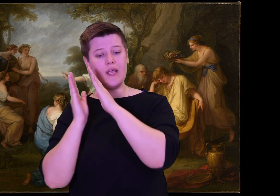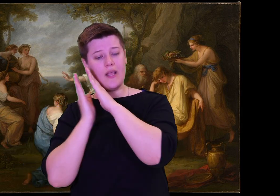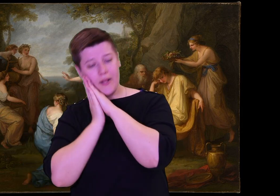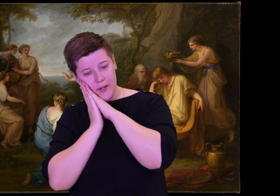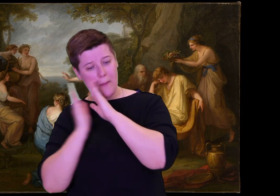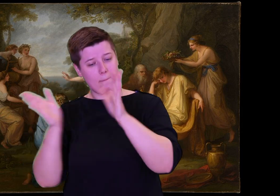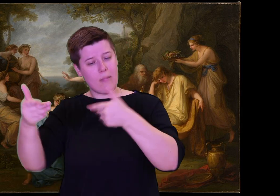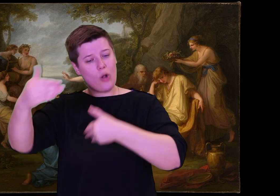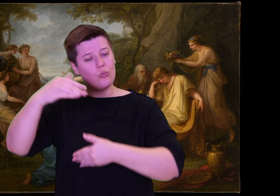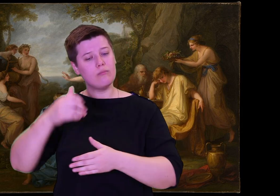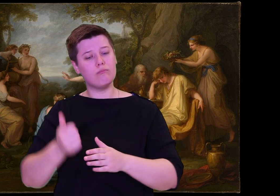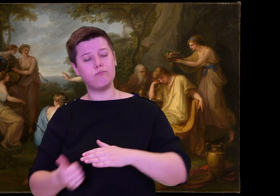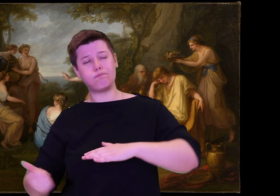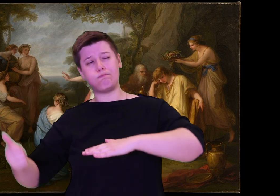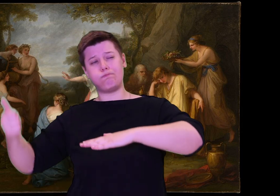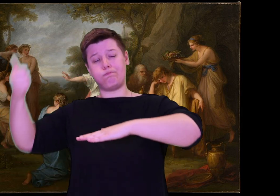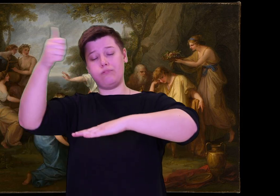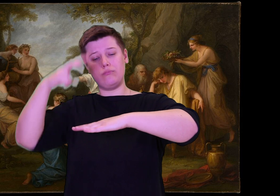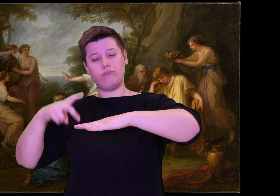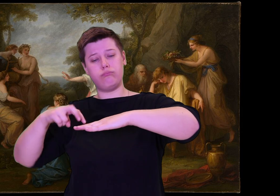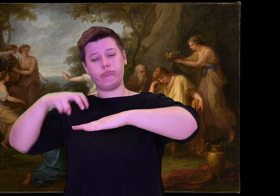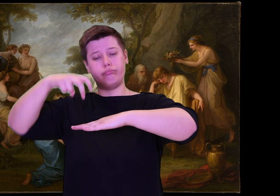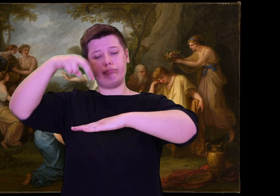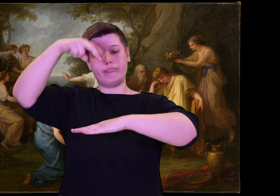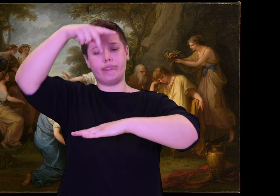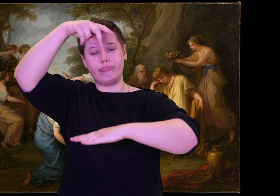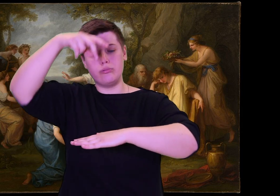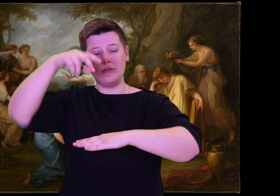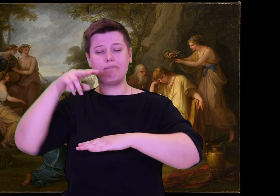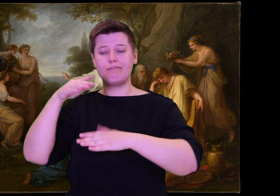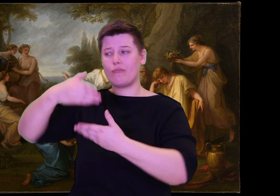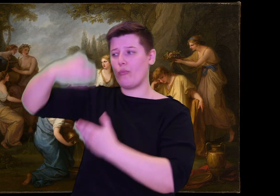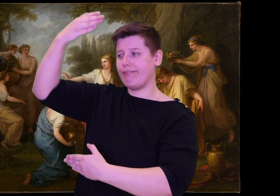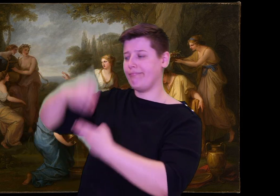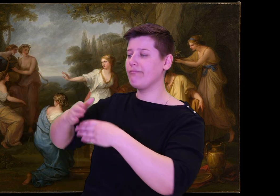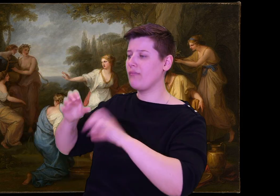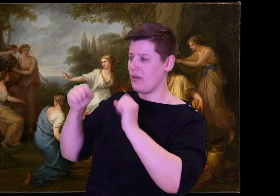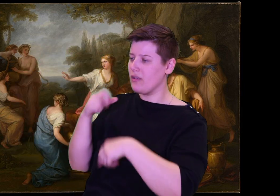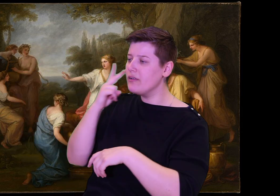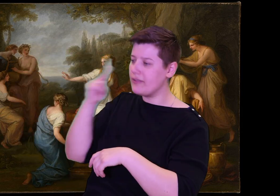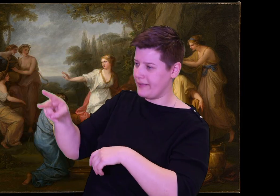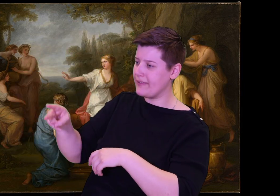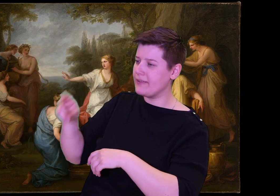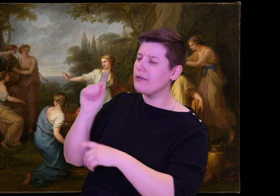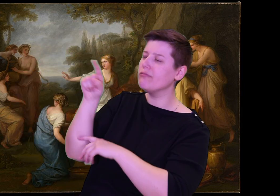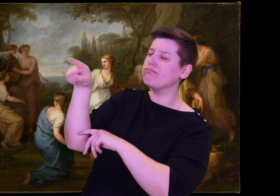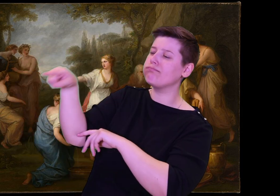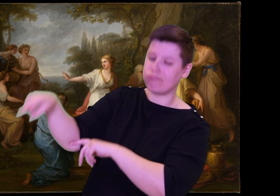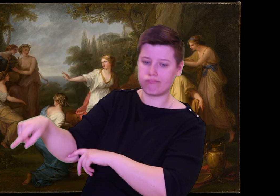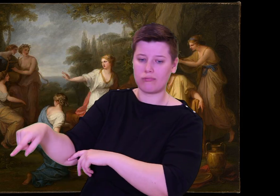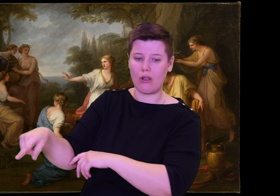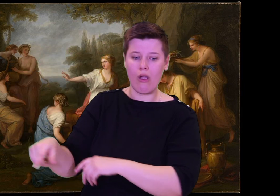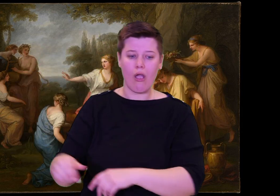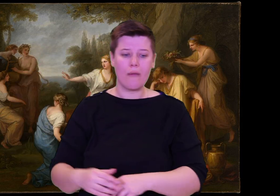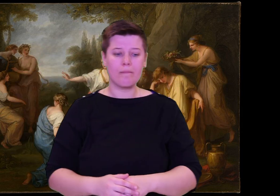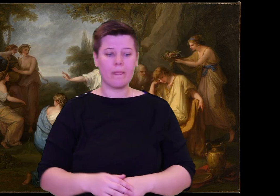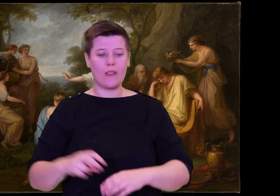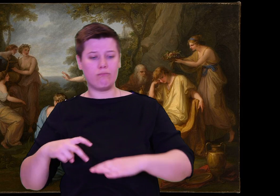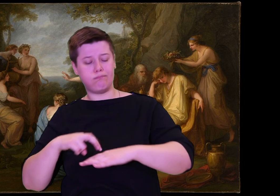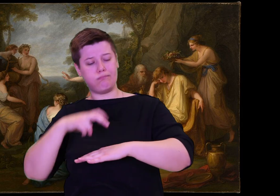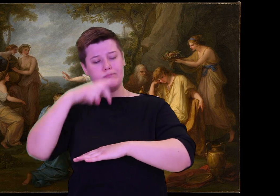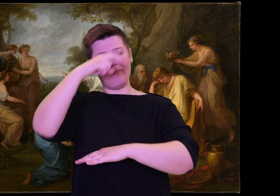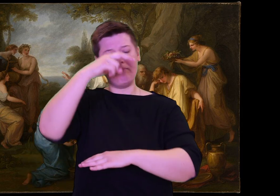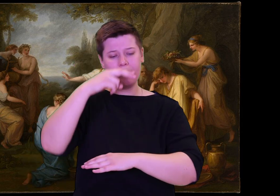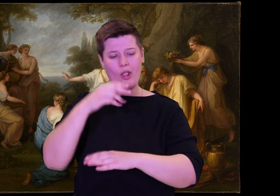Watching her go he was amazed and saw she was a god. Then godlike, he went off